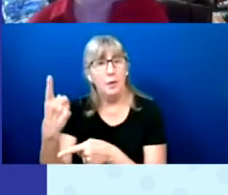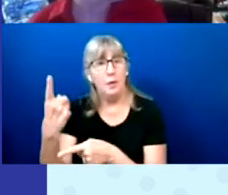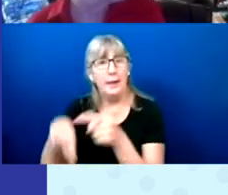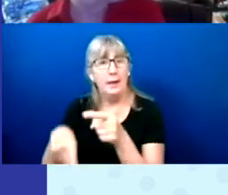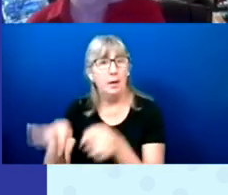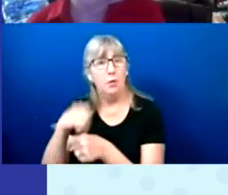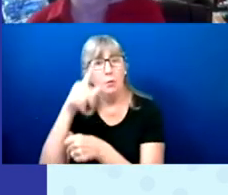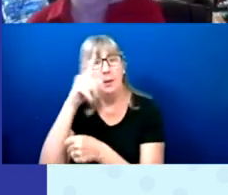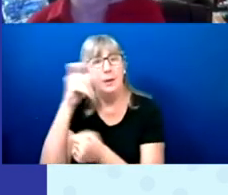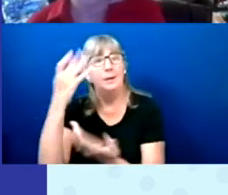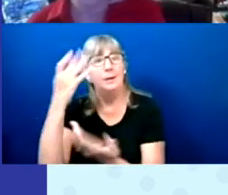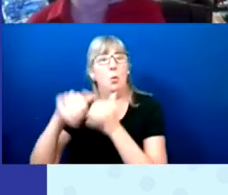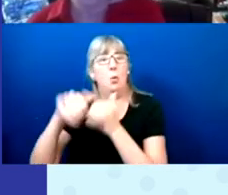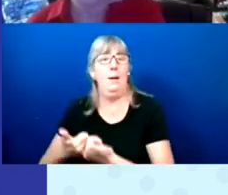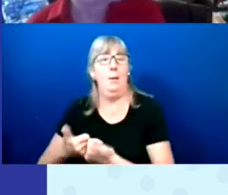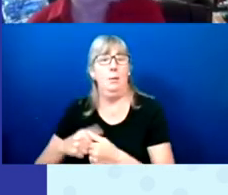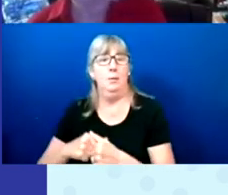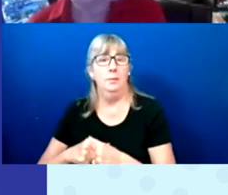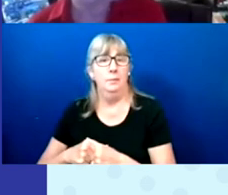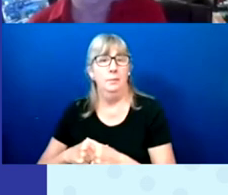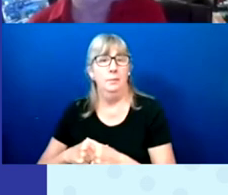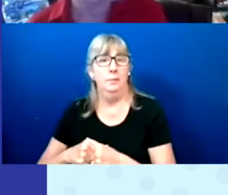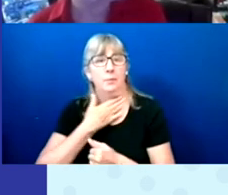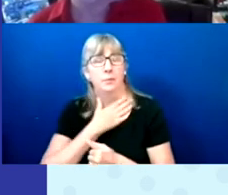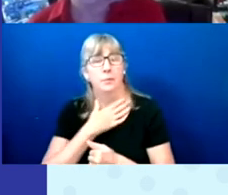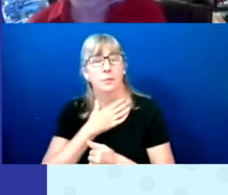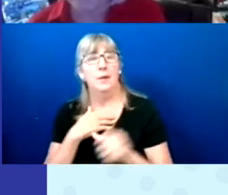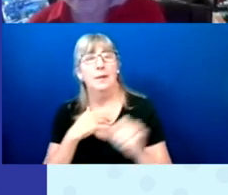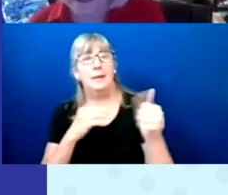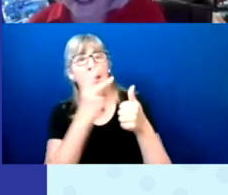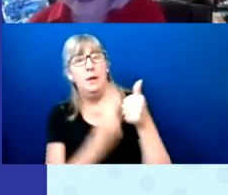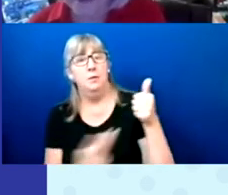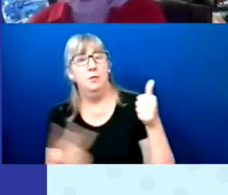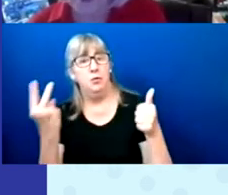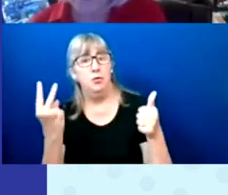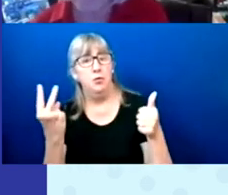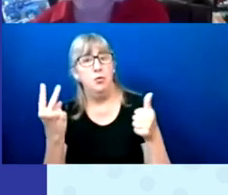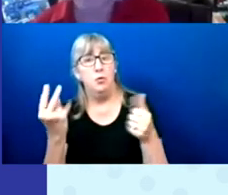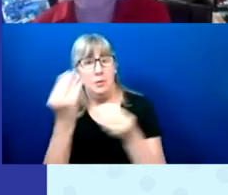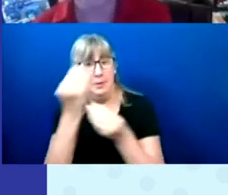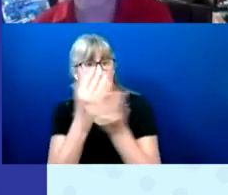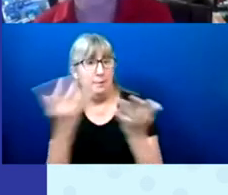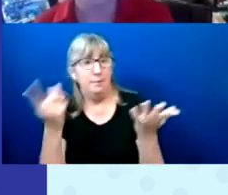to vote. 2 out of 10 all voters surveyed said they do not know how to vote.